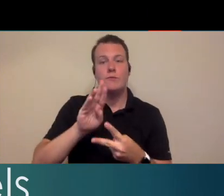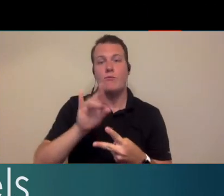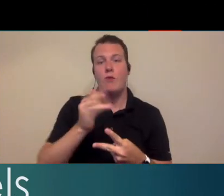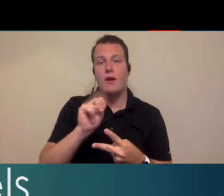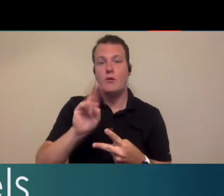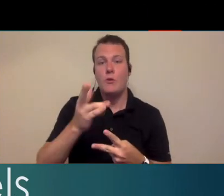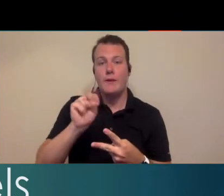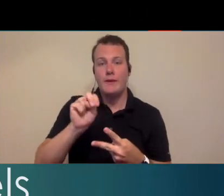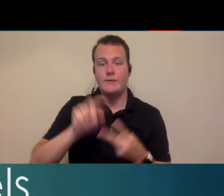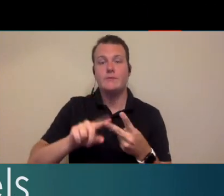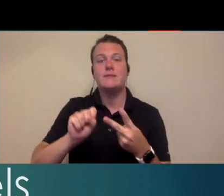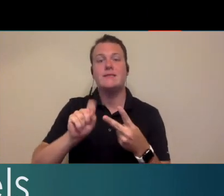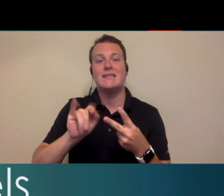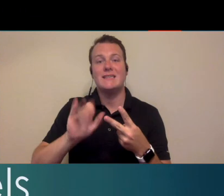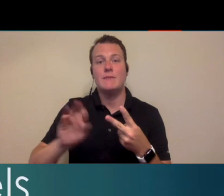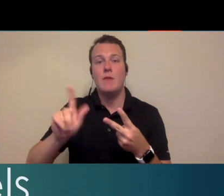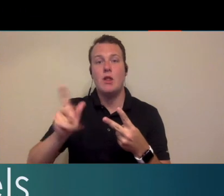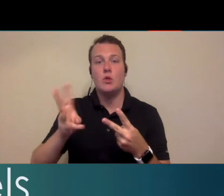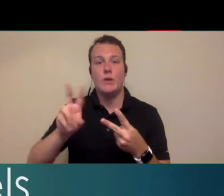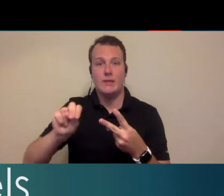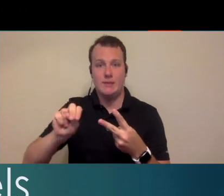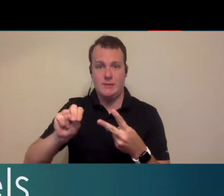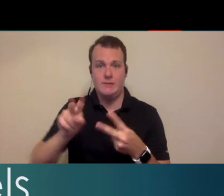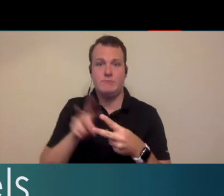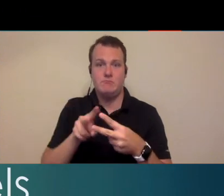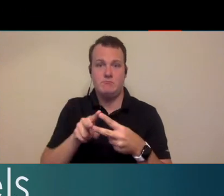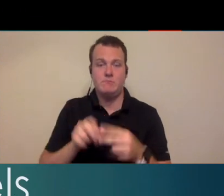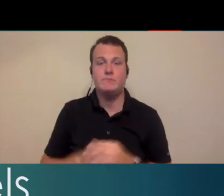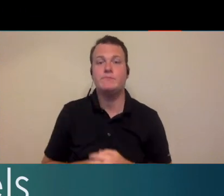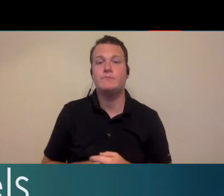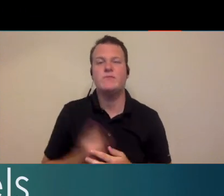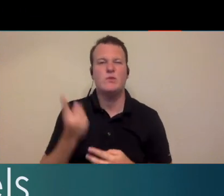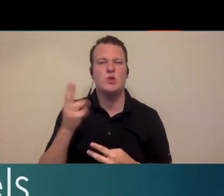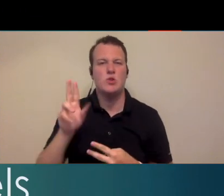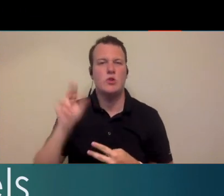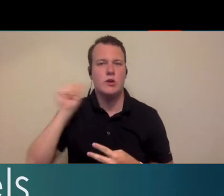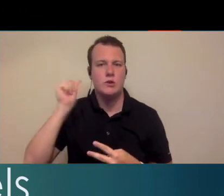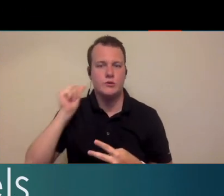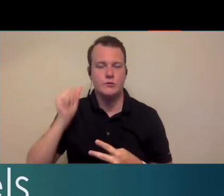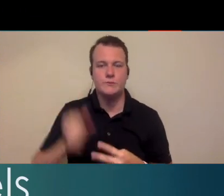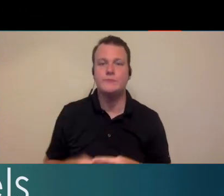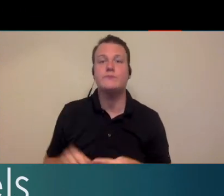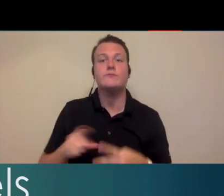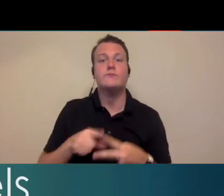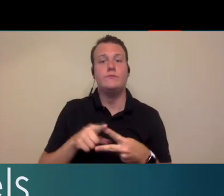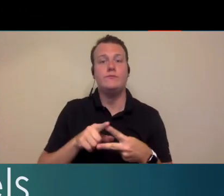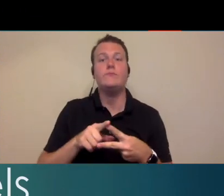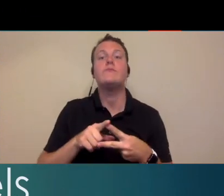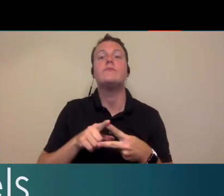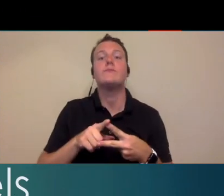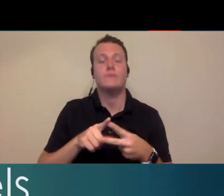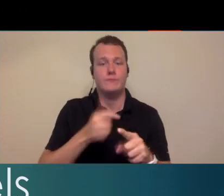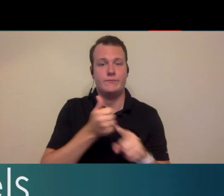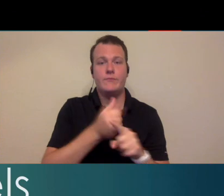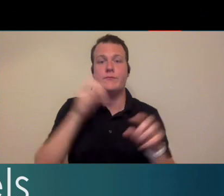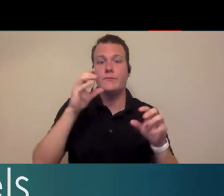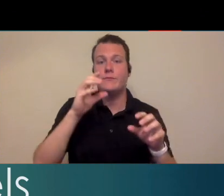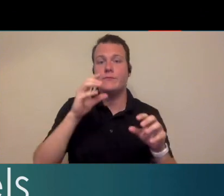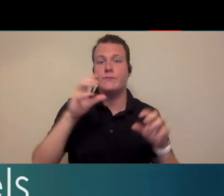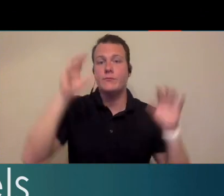leaders dr. Brian Urban and dr. Stacey Baldwin dr. Brian urban AUD is the